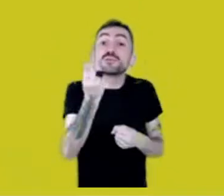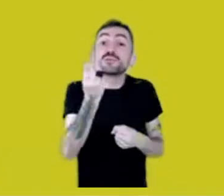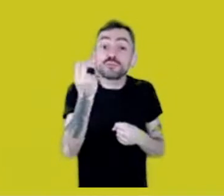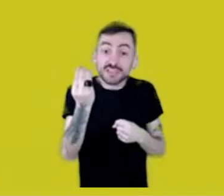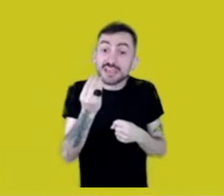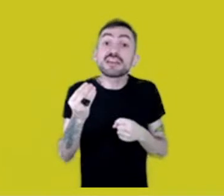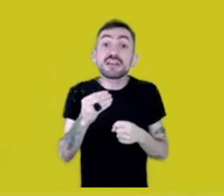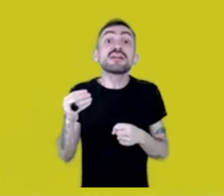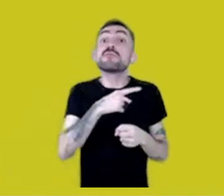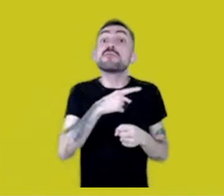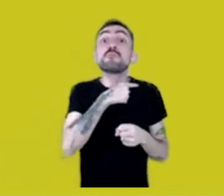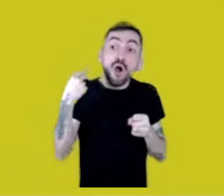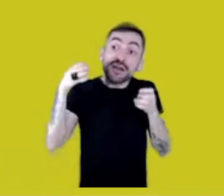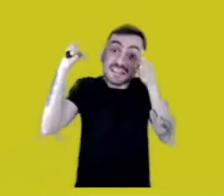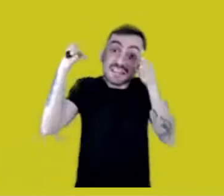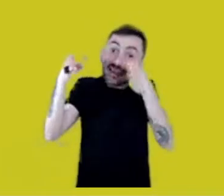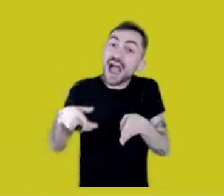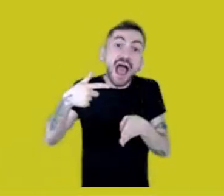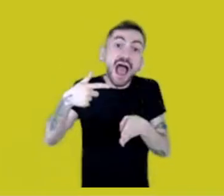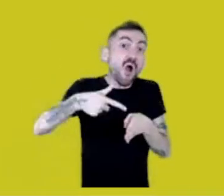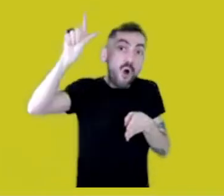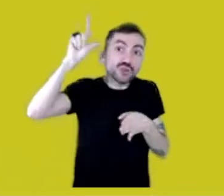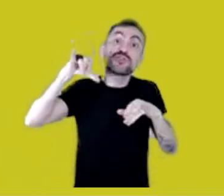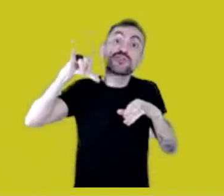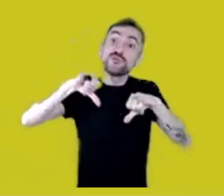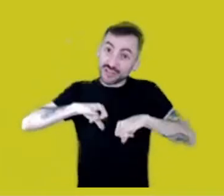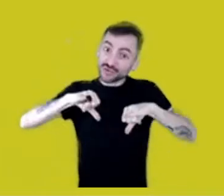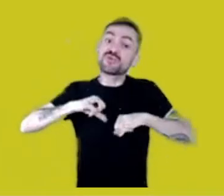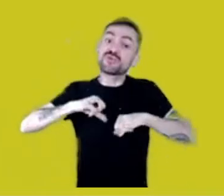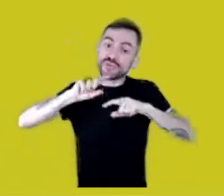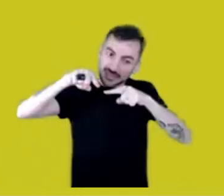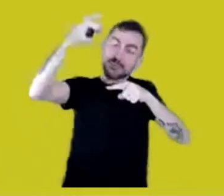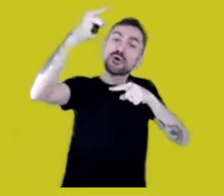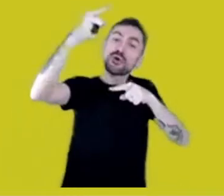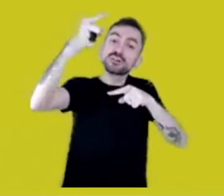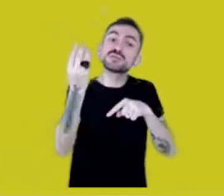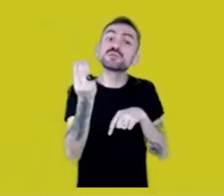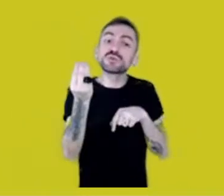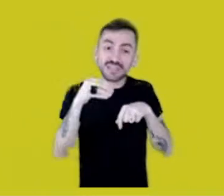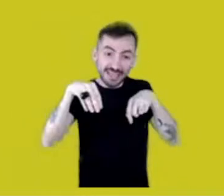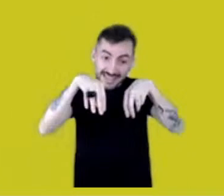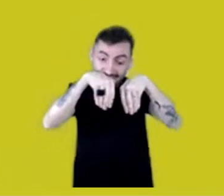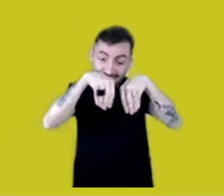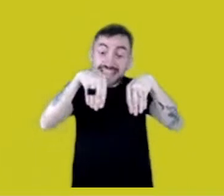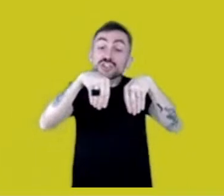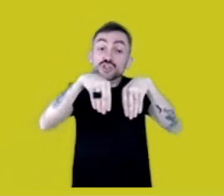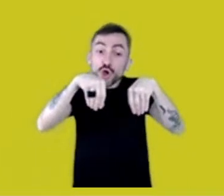It’s a cruel punishment, because the territory is part of your being.